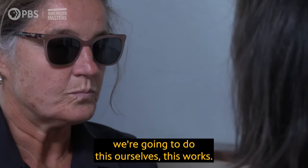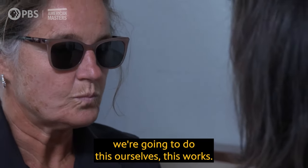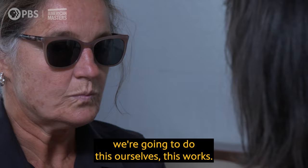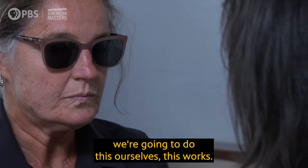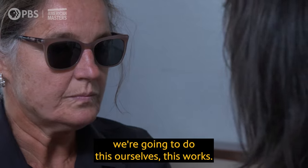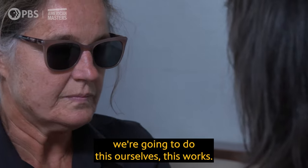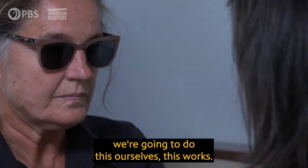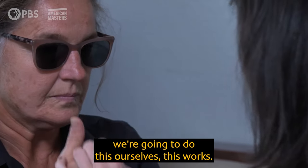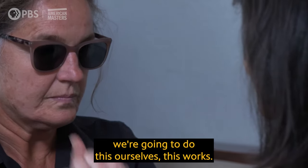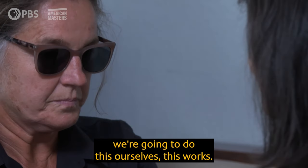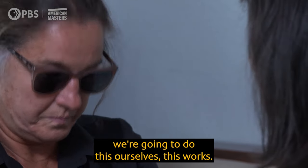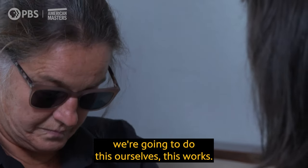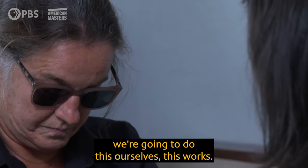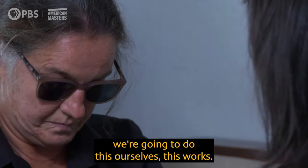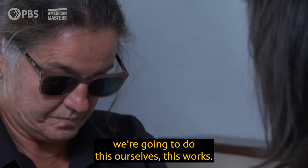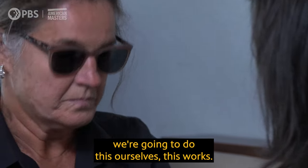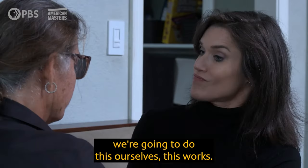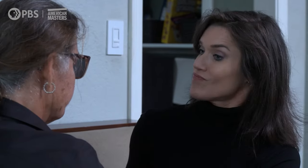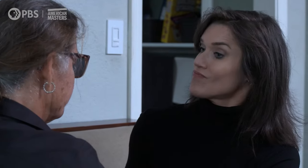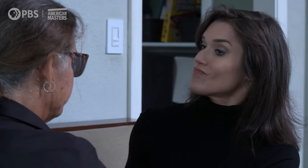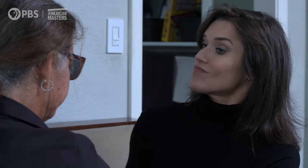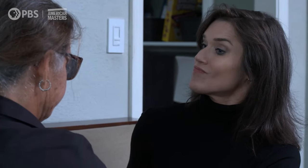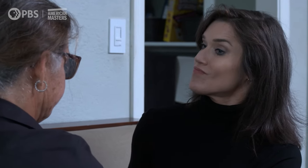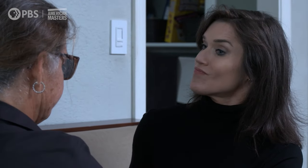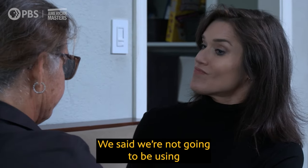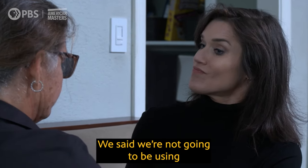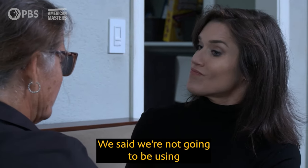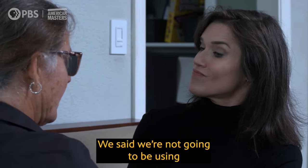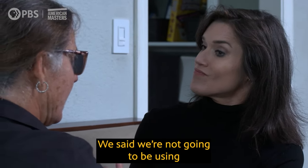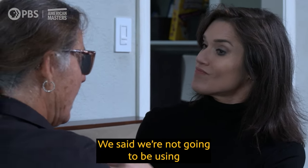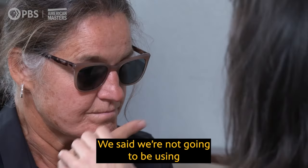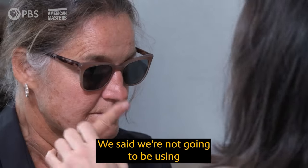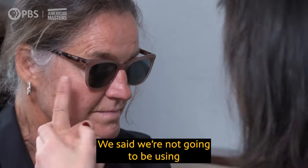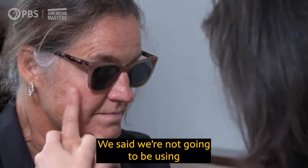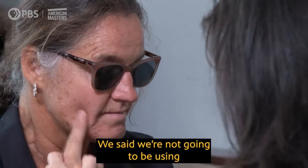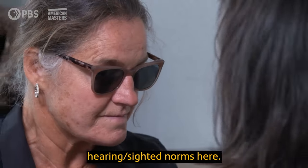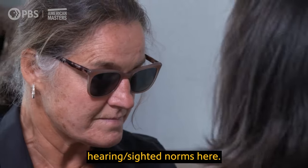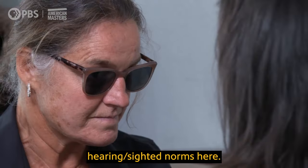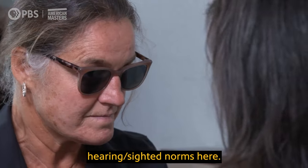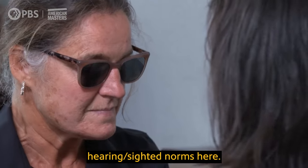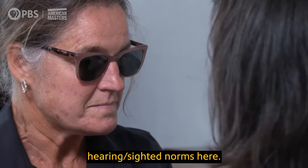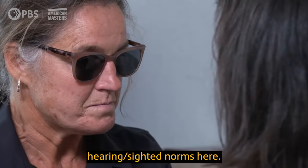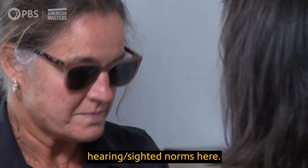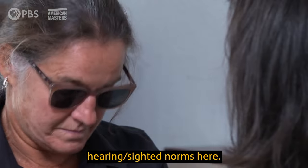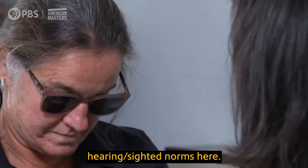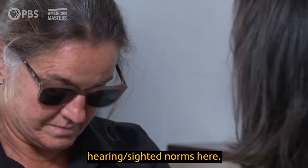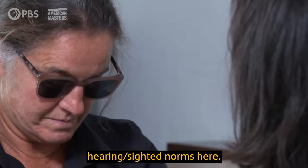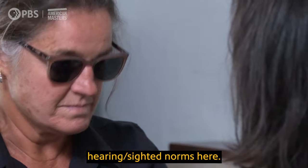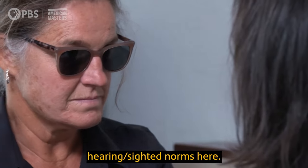we're going to do this ourselves, this works. We said we’re not going to be using hearing/sighted norms here.